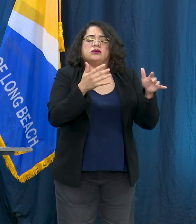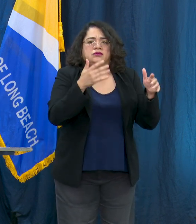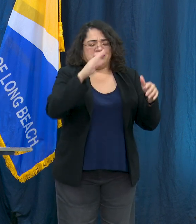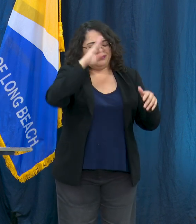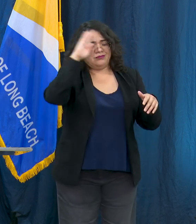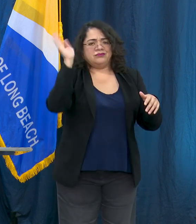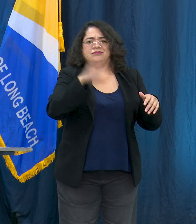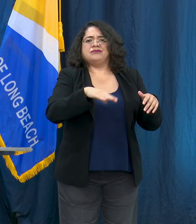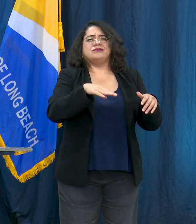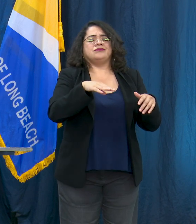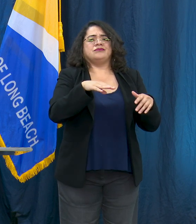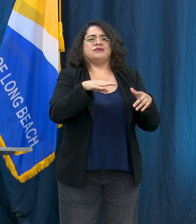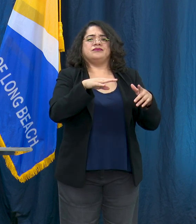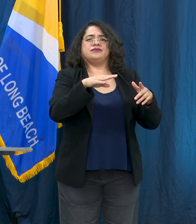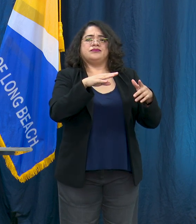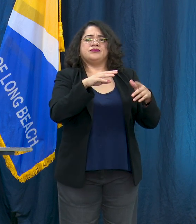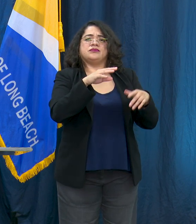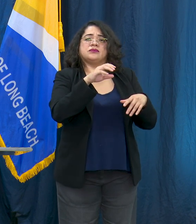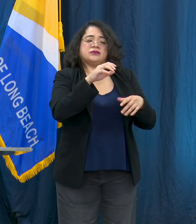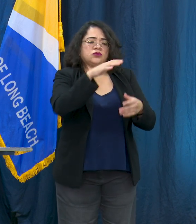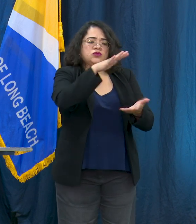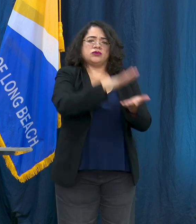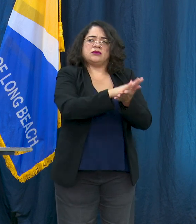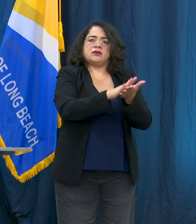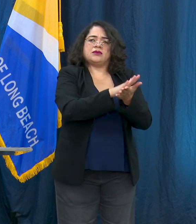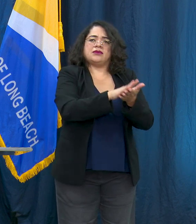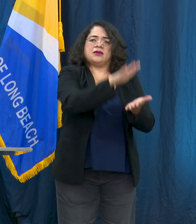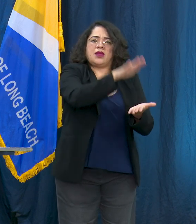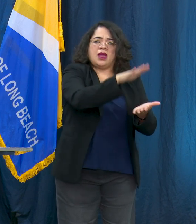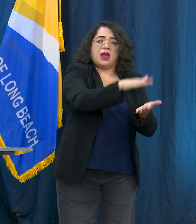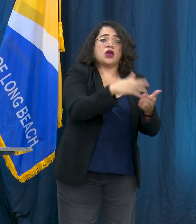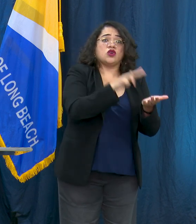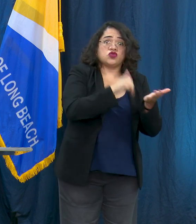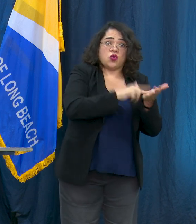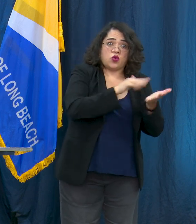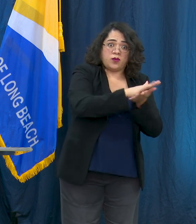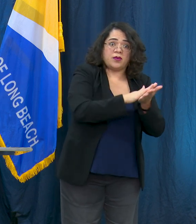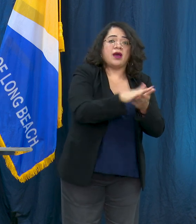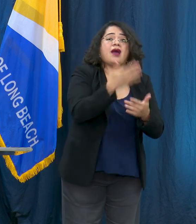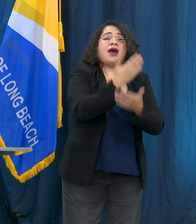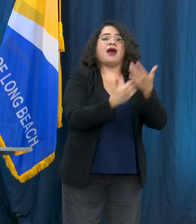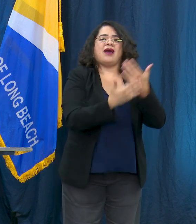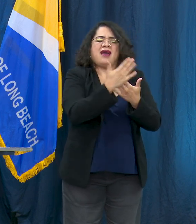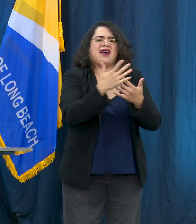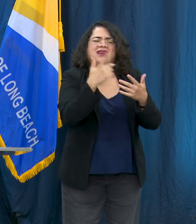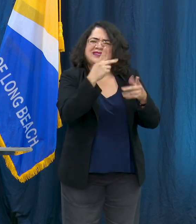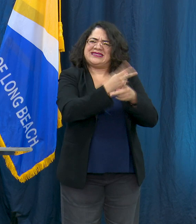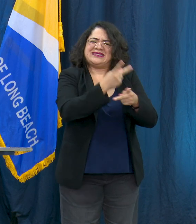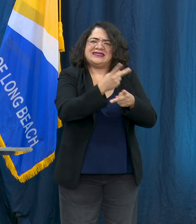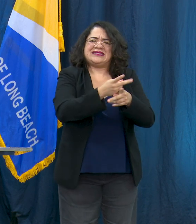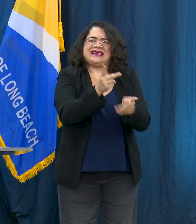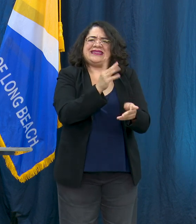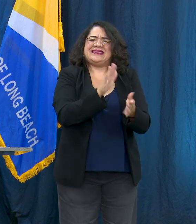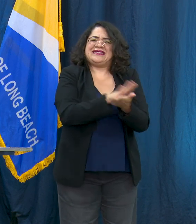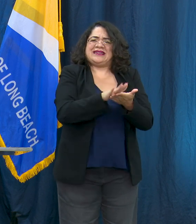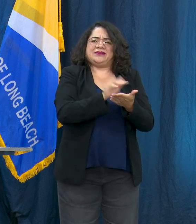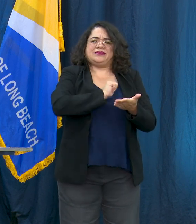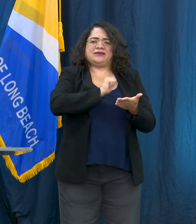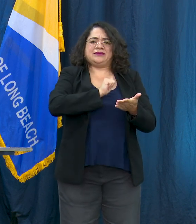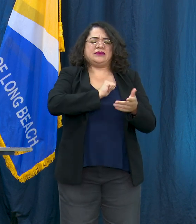installing soap dispensers and hand-washing stations or hand sanitizing stations at strategic locations throughout the city. We're distributing